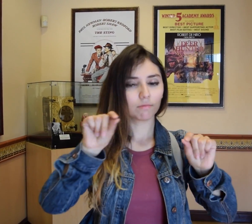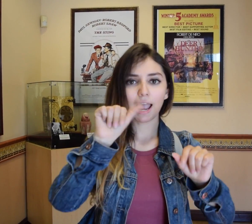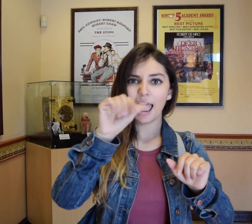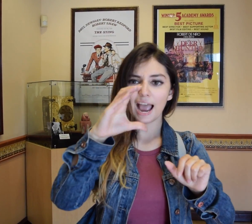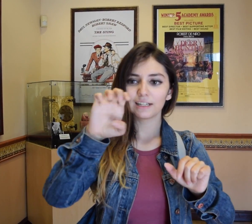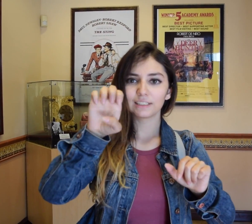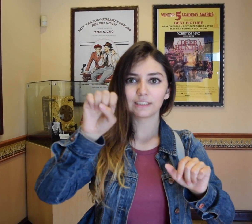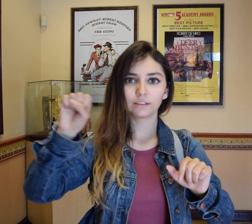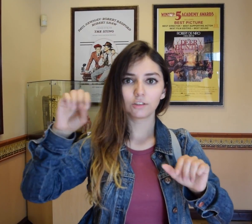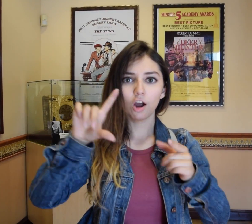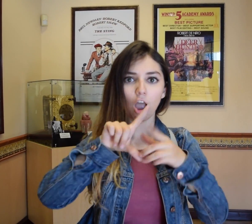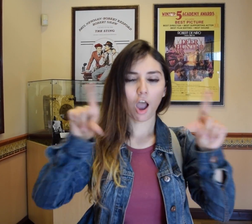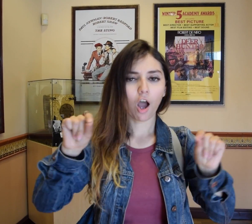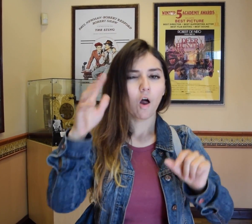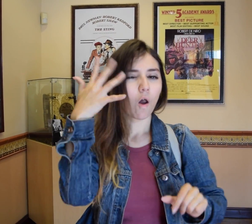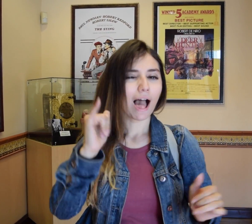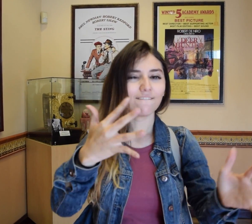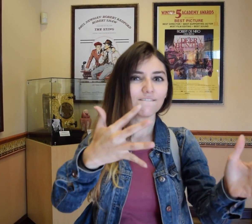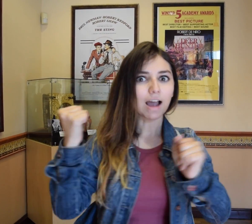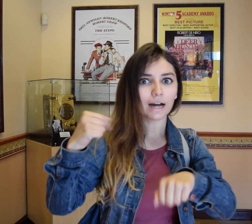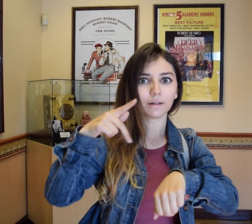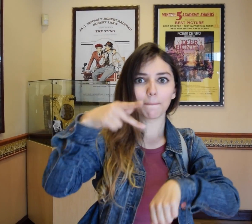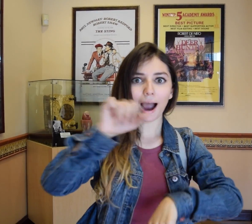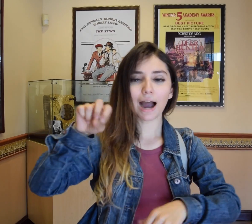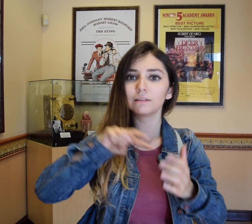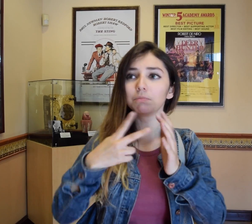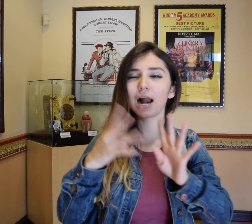It's called Access Card and its like a fast pass